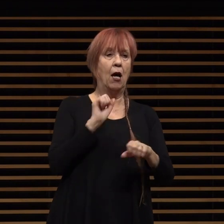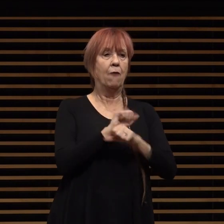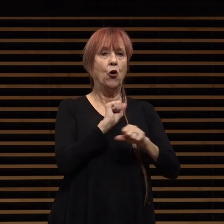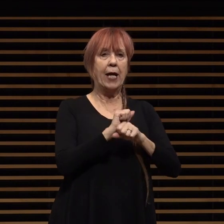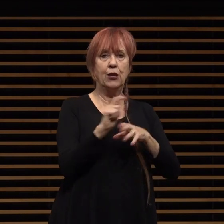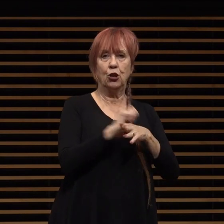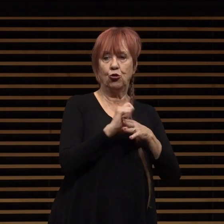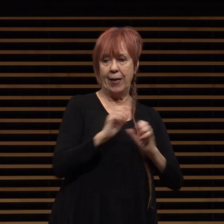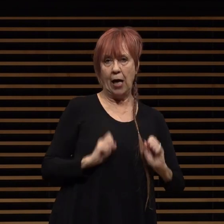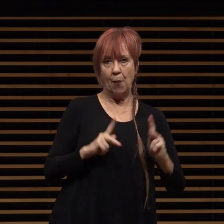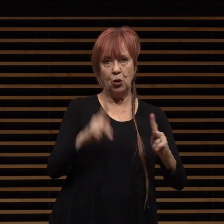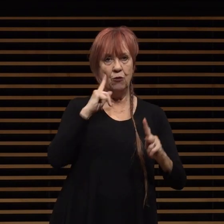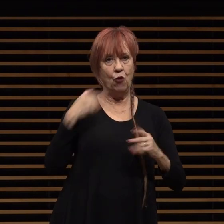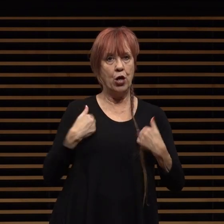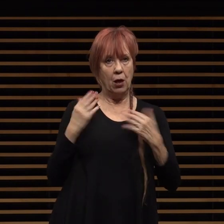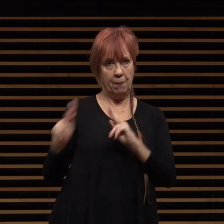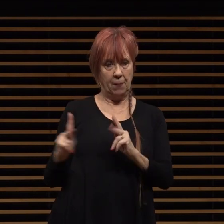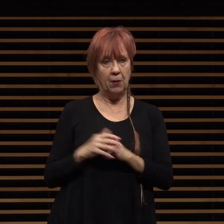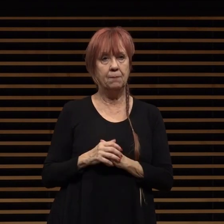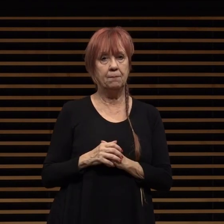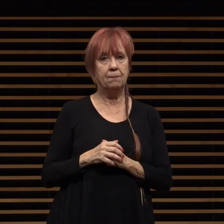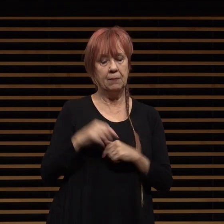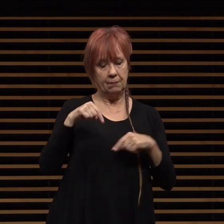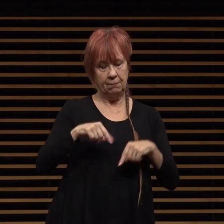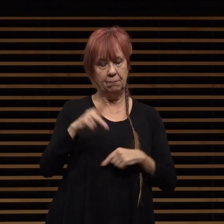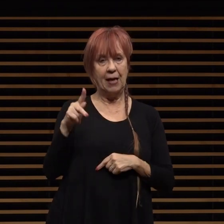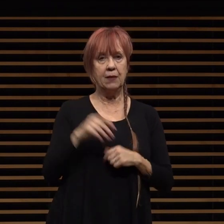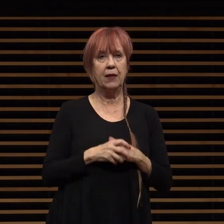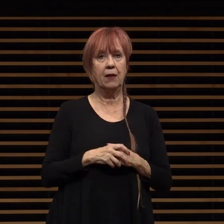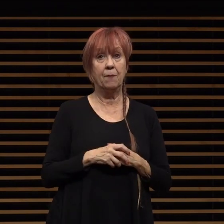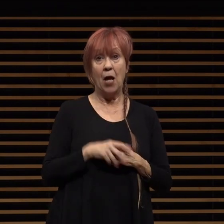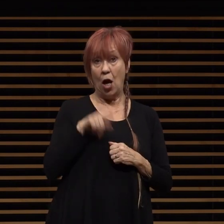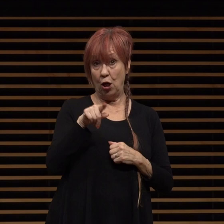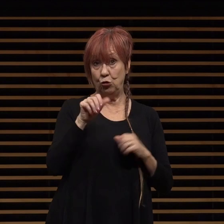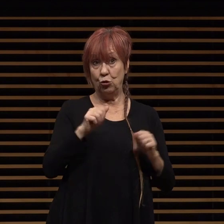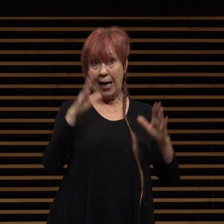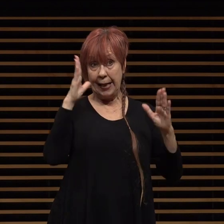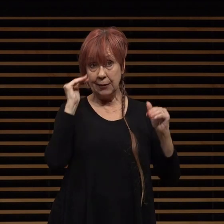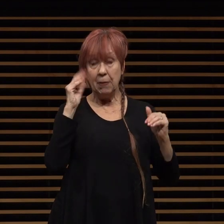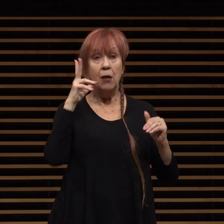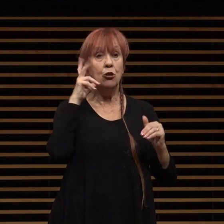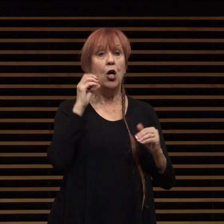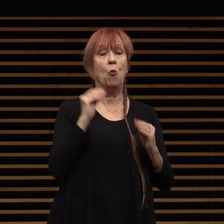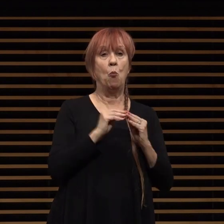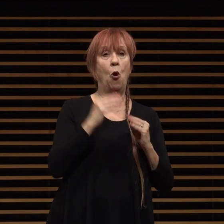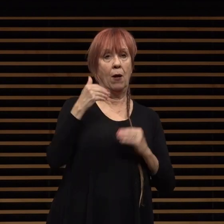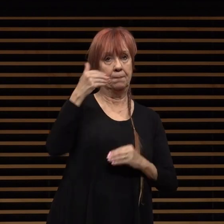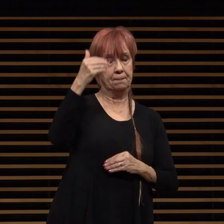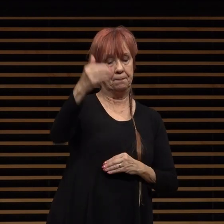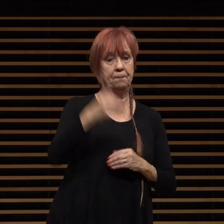opportunities for young people in pasadena and you can expect to hear more